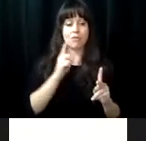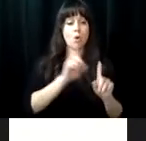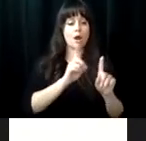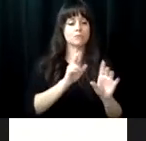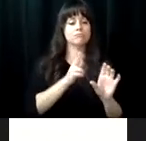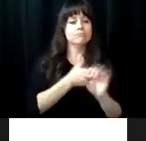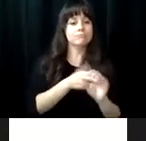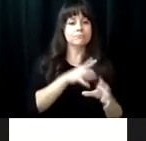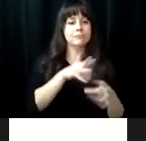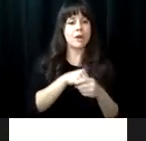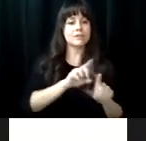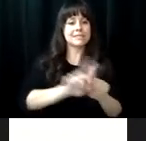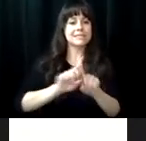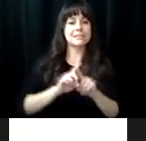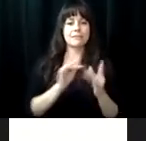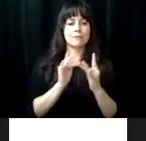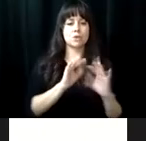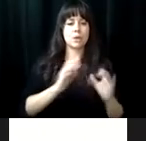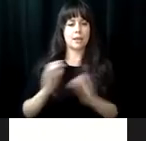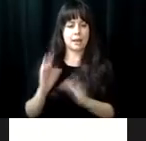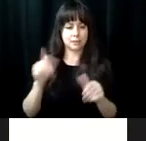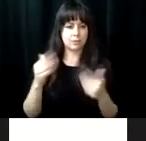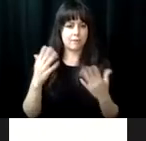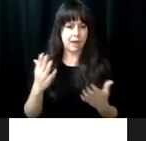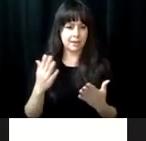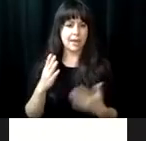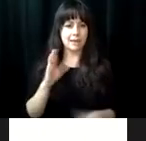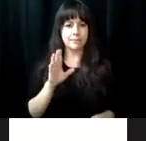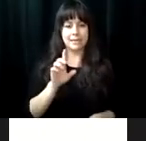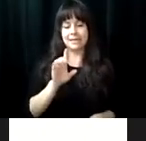Rehabilitative Services. I had the opportunity to participate in a number